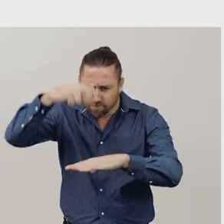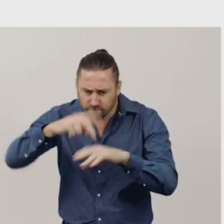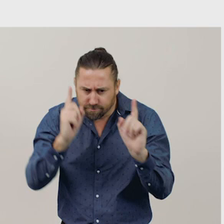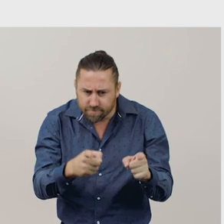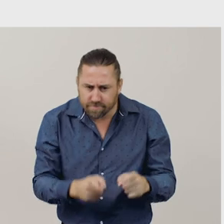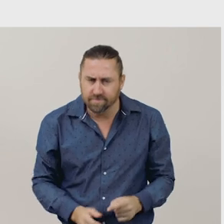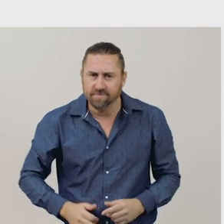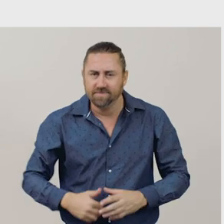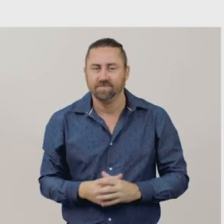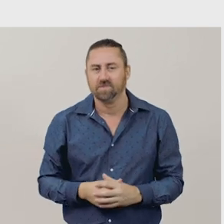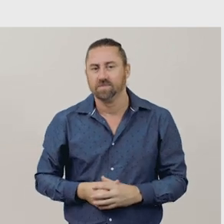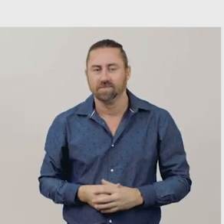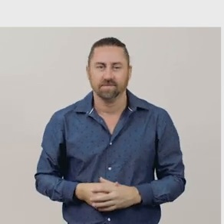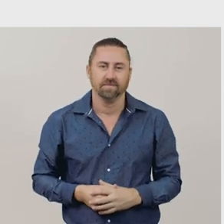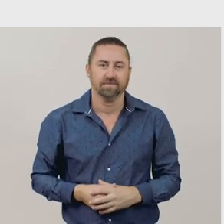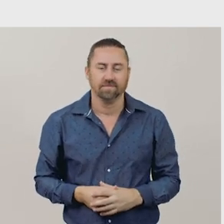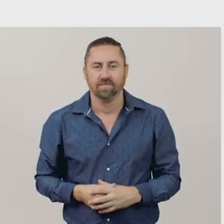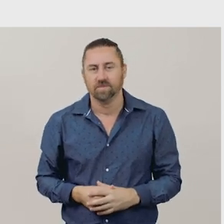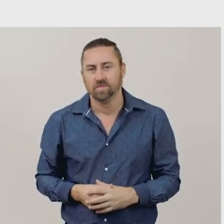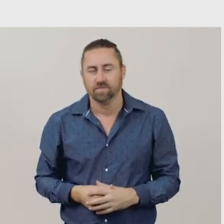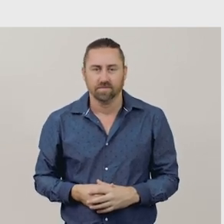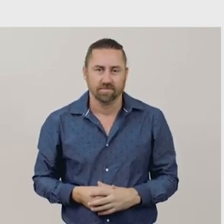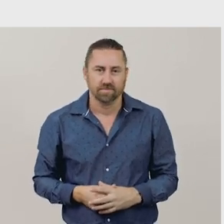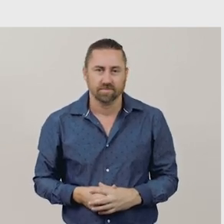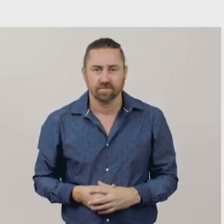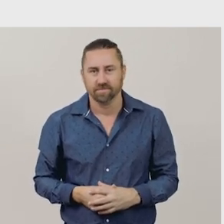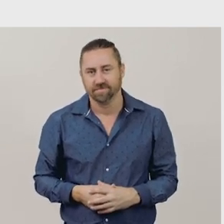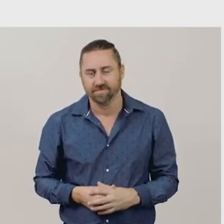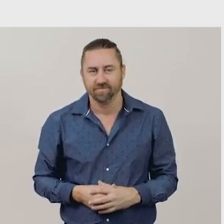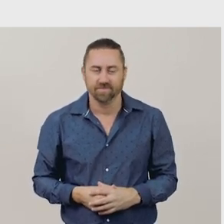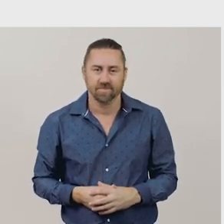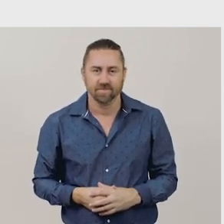[monkeys hoot and screech]